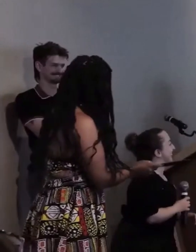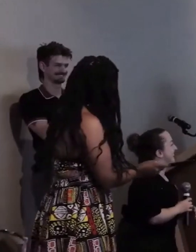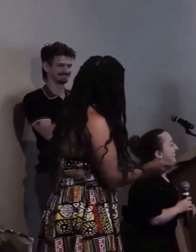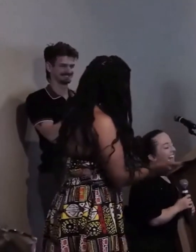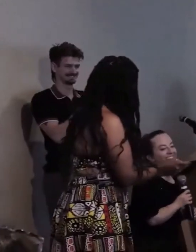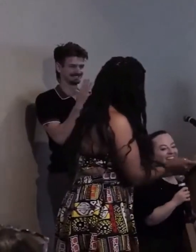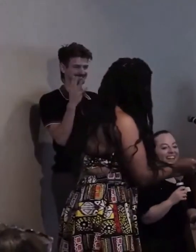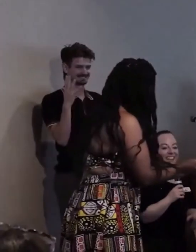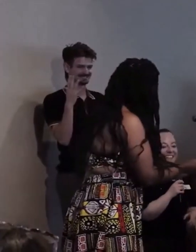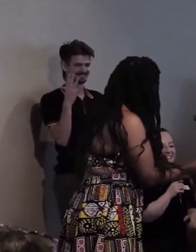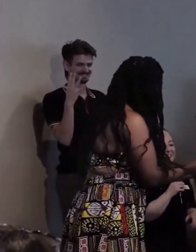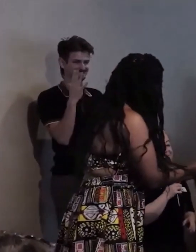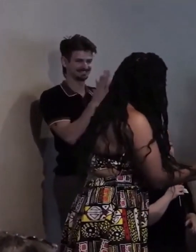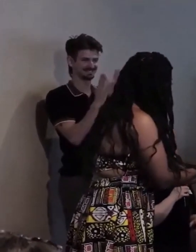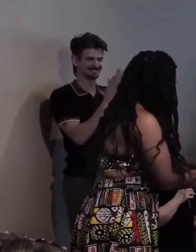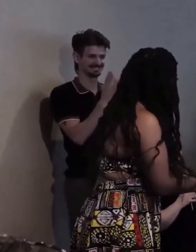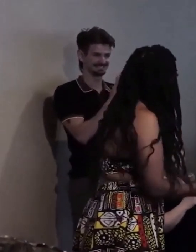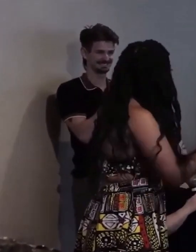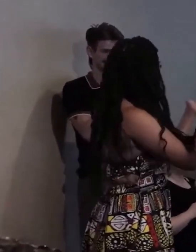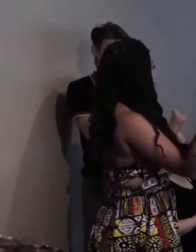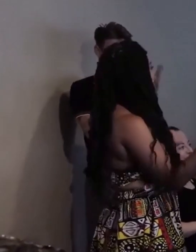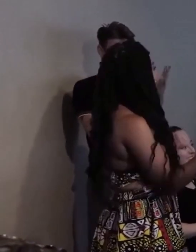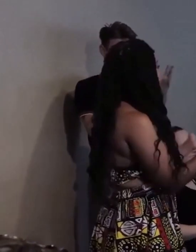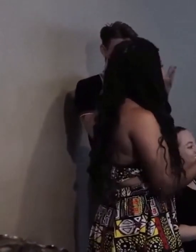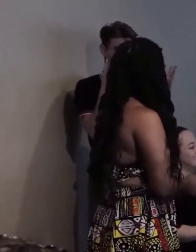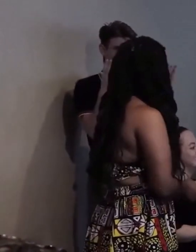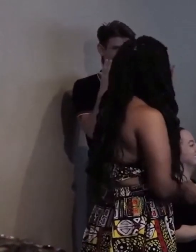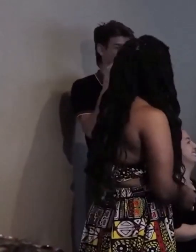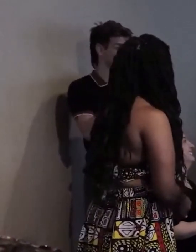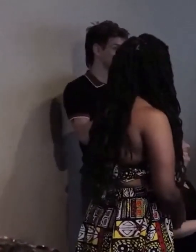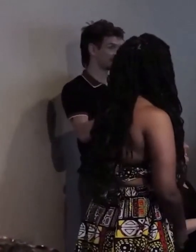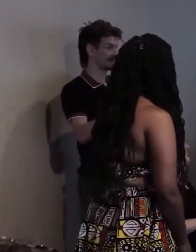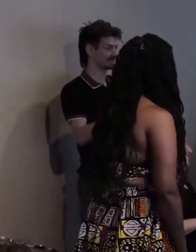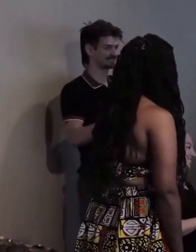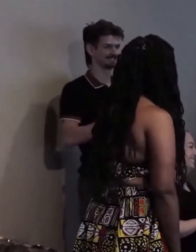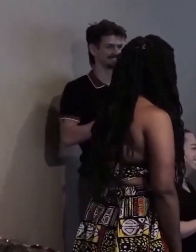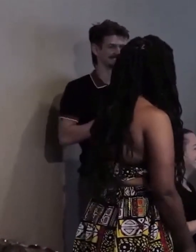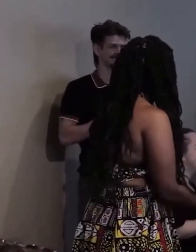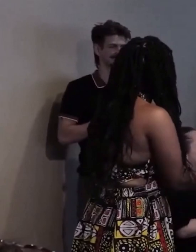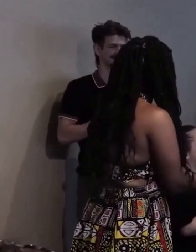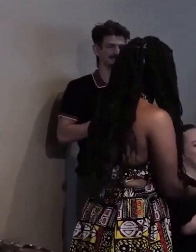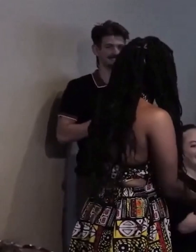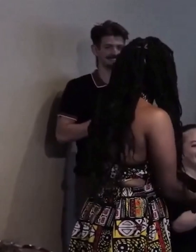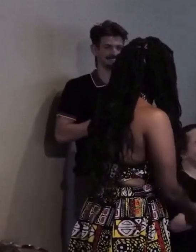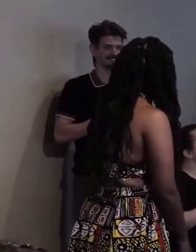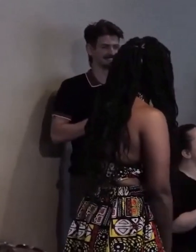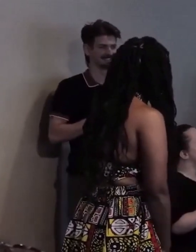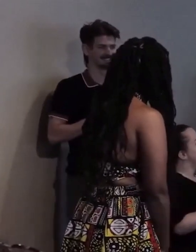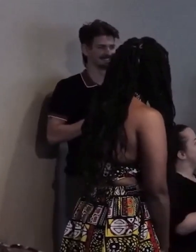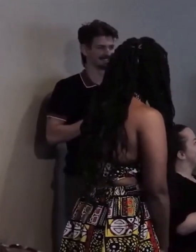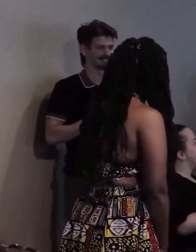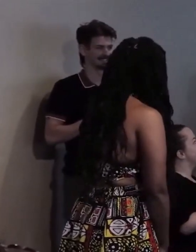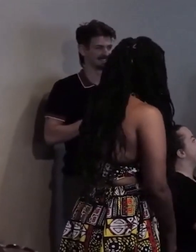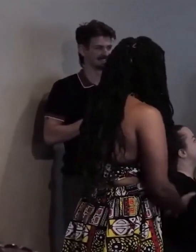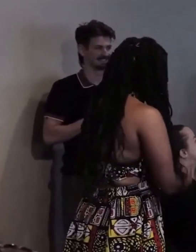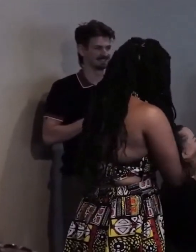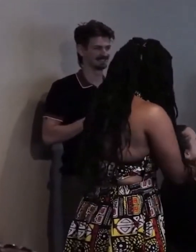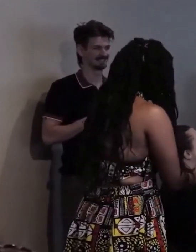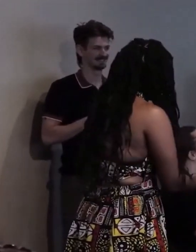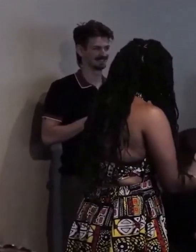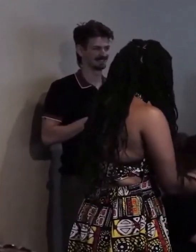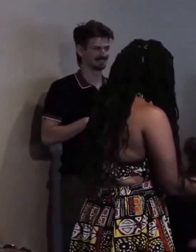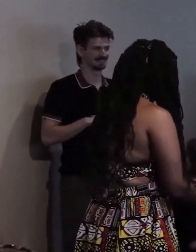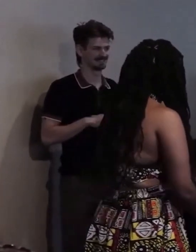Yes... thank you so much... [Christine] Awe, I'm gonna cry... [Seyanna] Wanna say something? [Hillary] Yes...